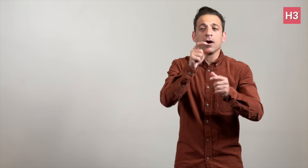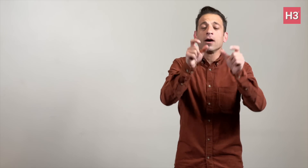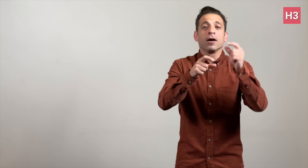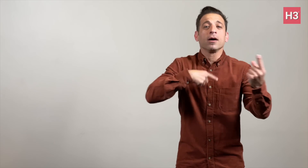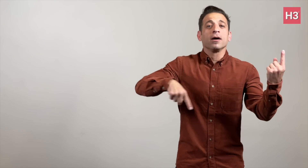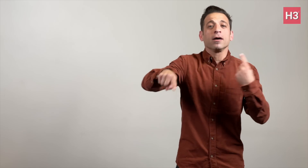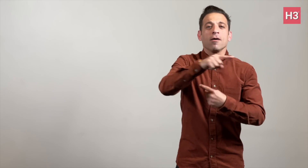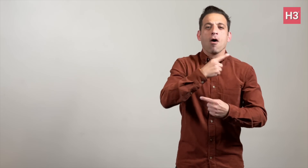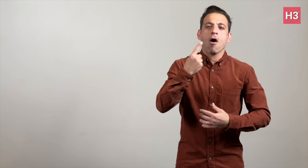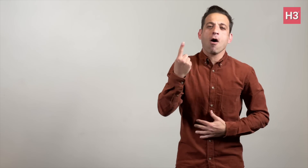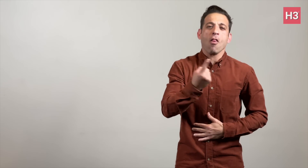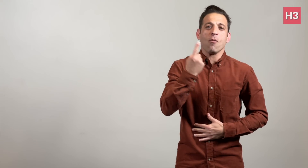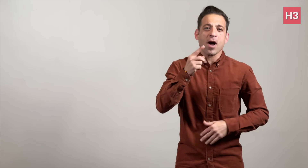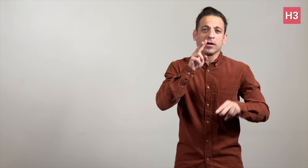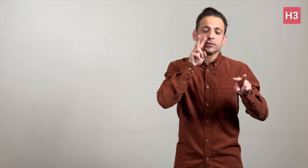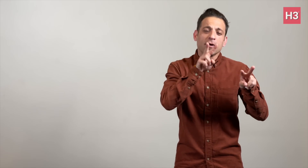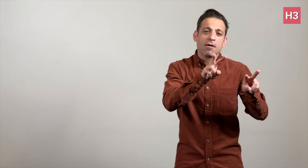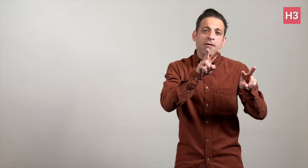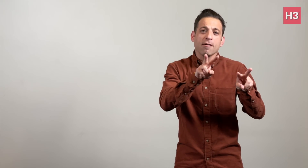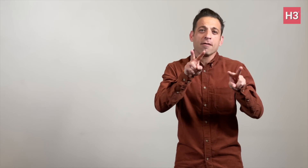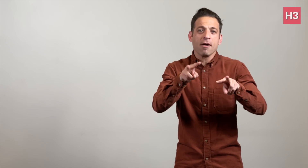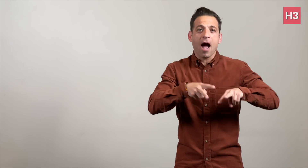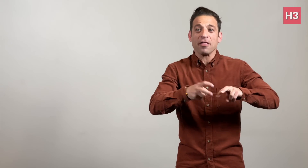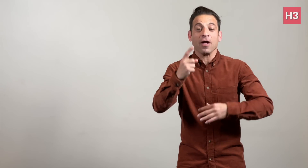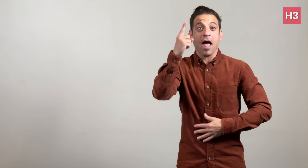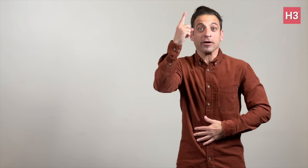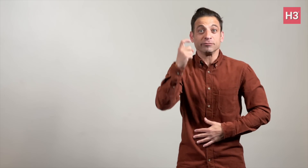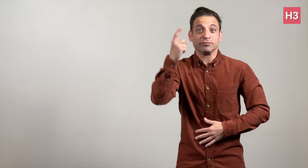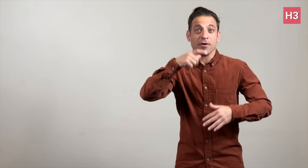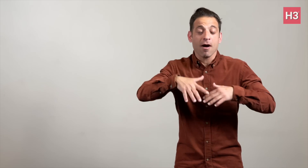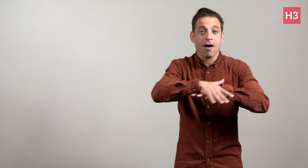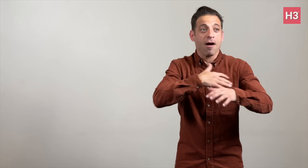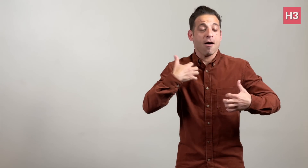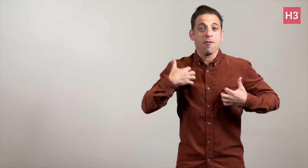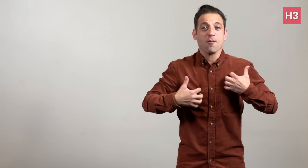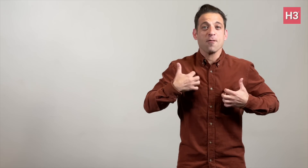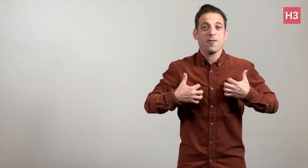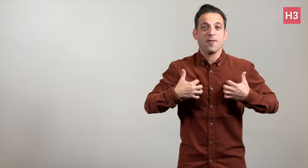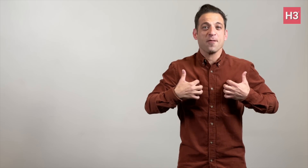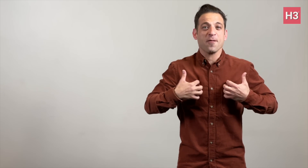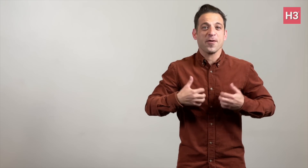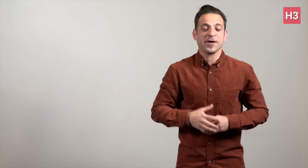There’s something for everyone.